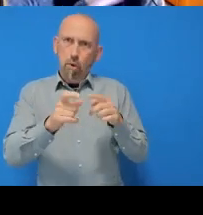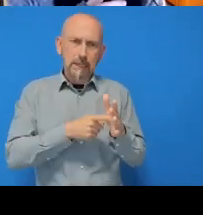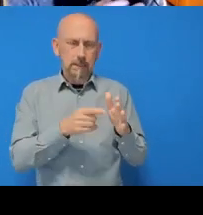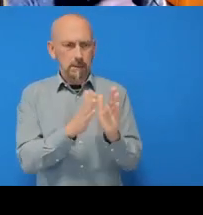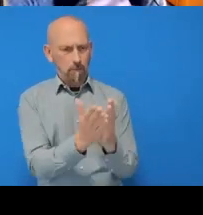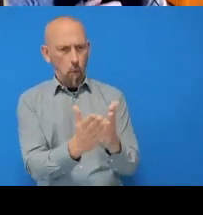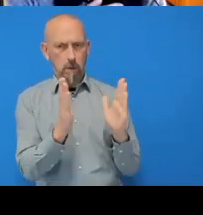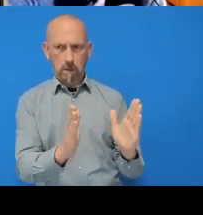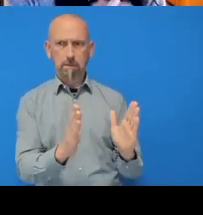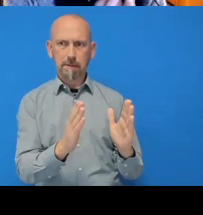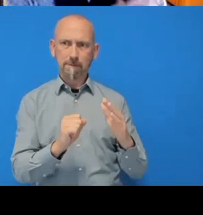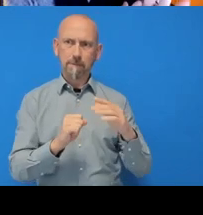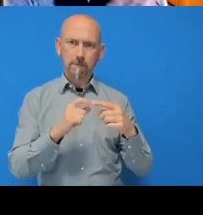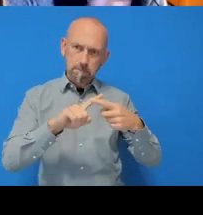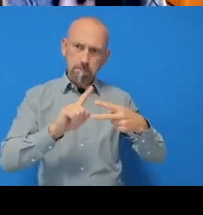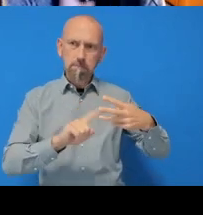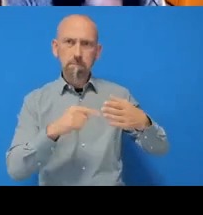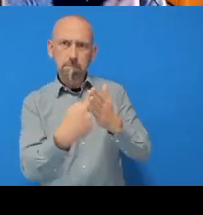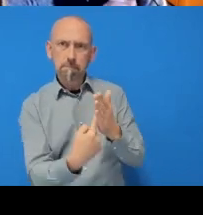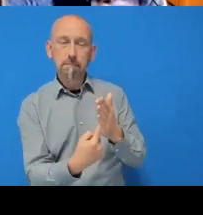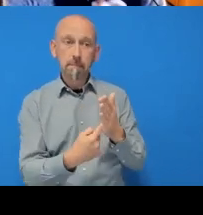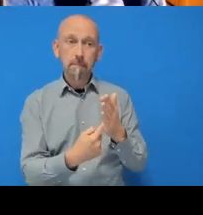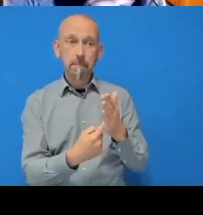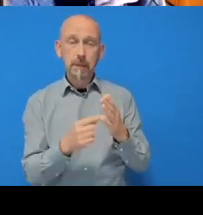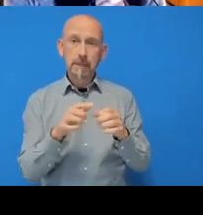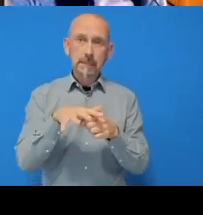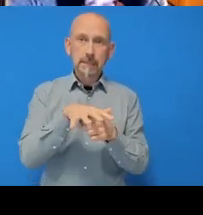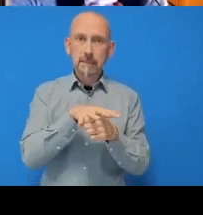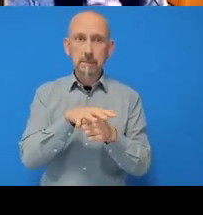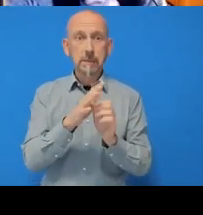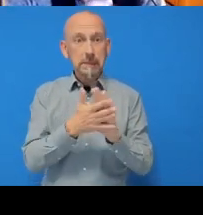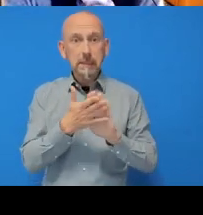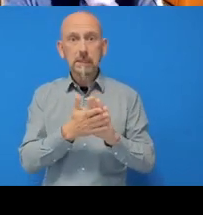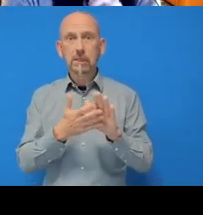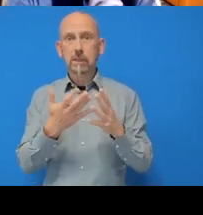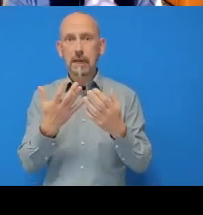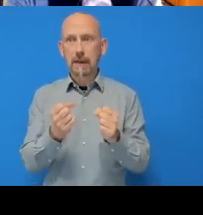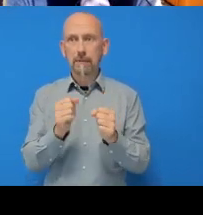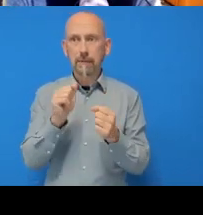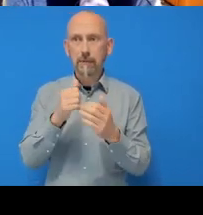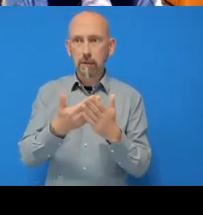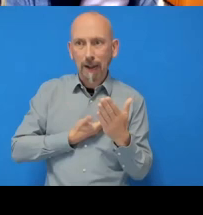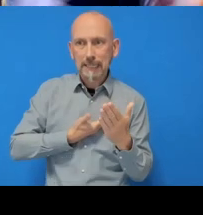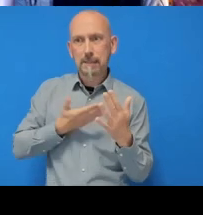which can also help focus your attention, right? So in the past I’ve been very guilty of having